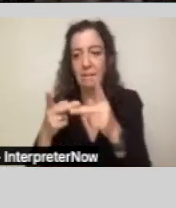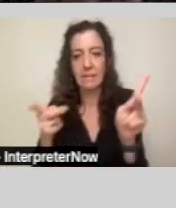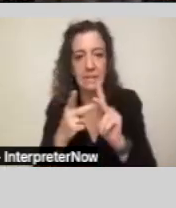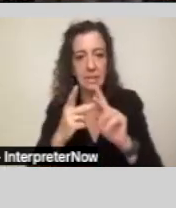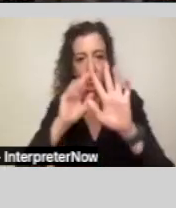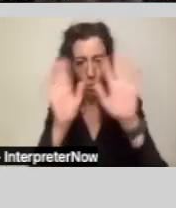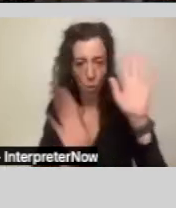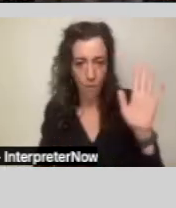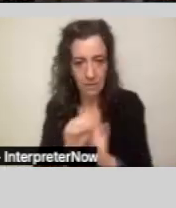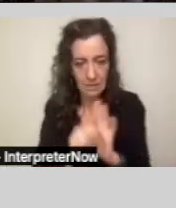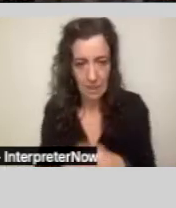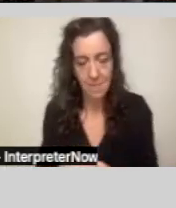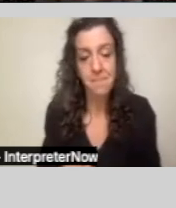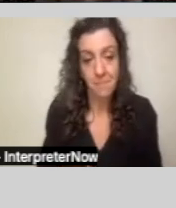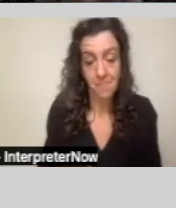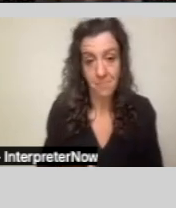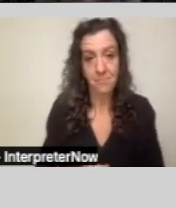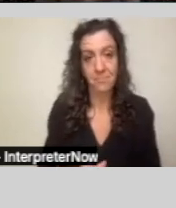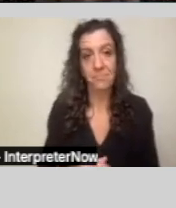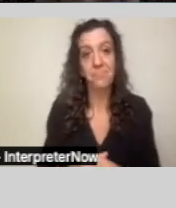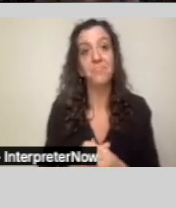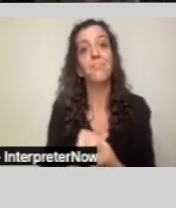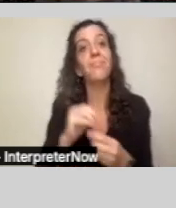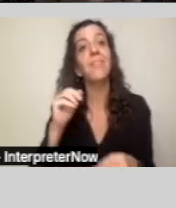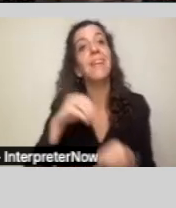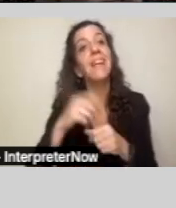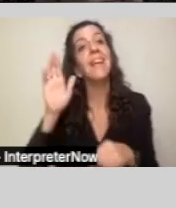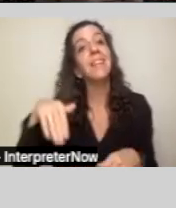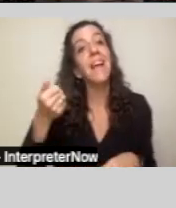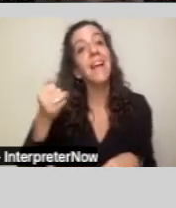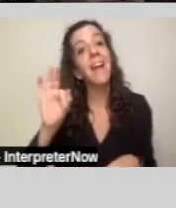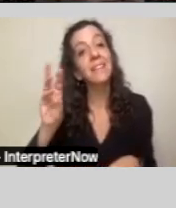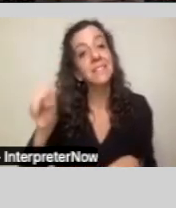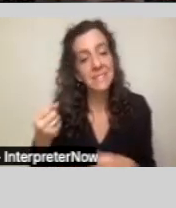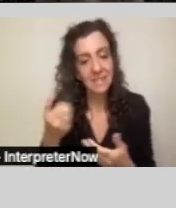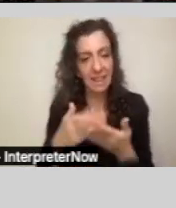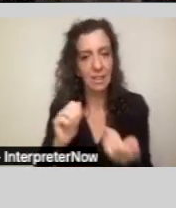Now, things started to change in the late 1960s with the passage of the Lanterman Act.